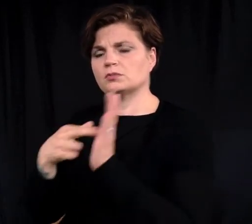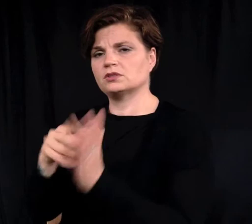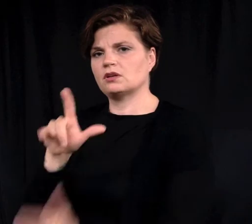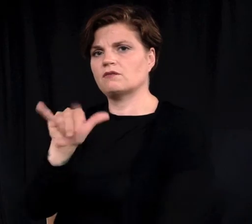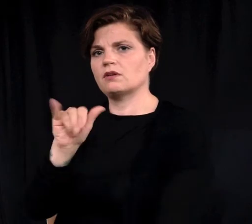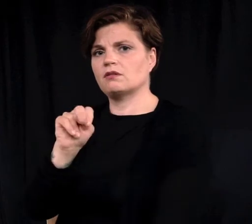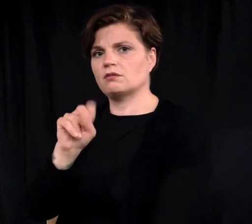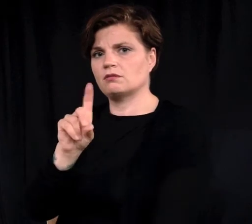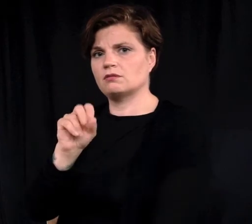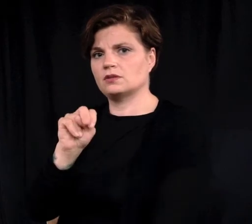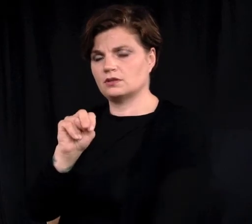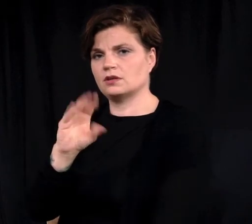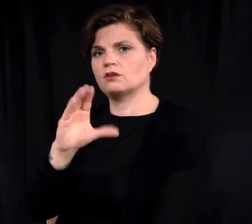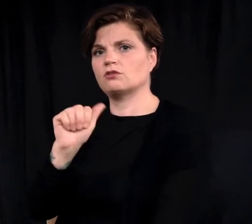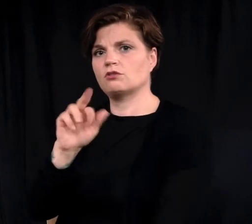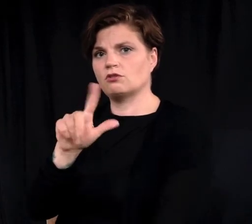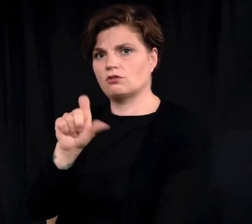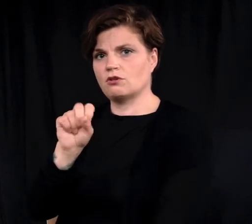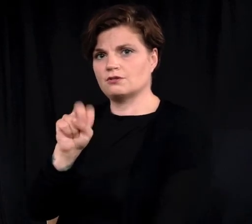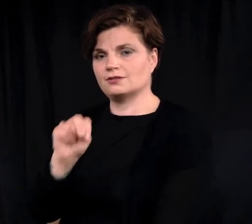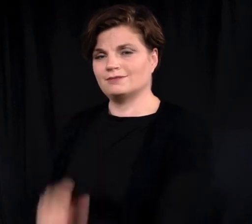Representative Lyndon Carlson.